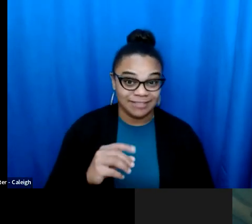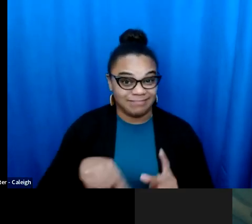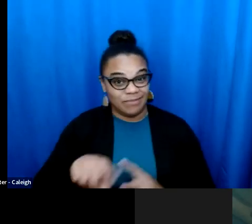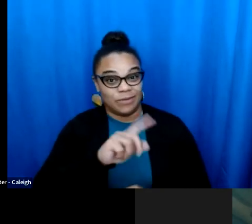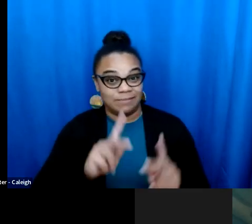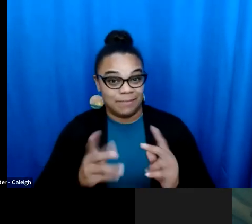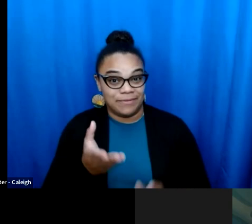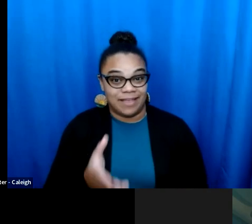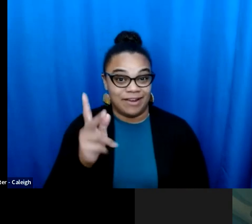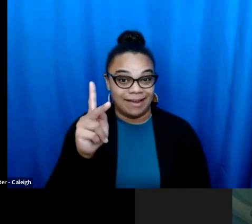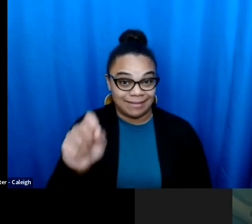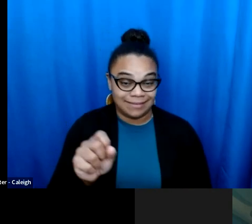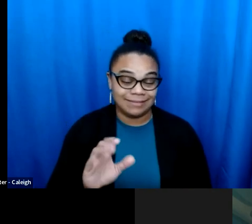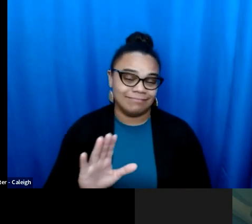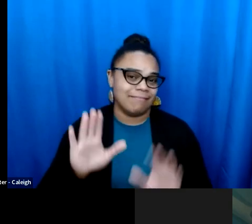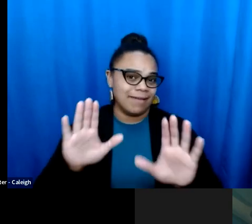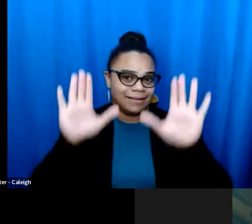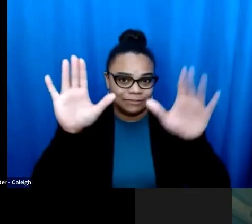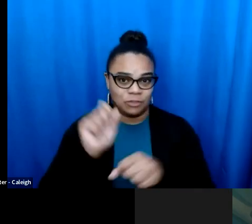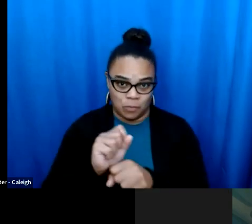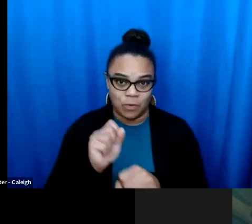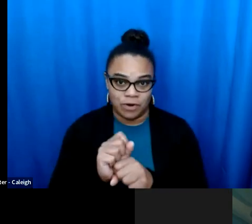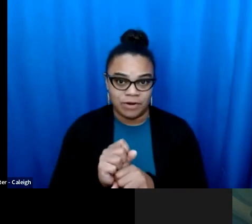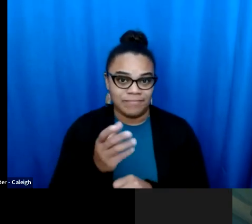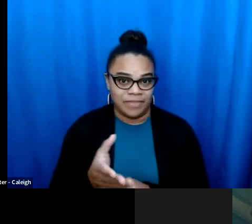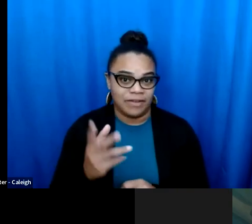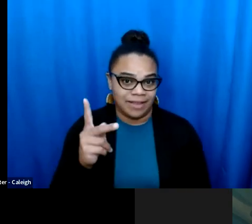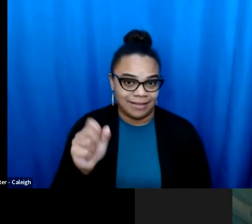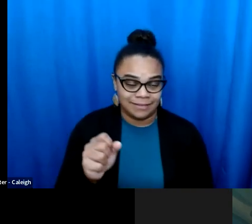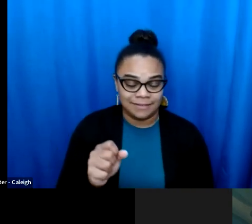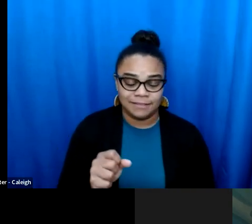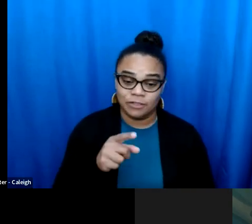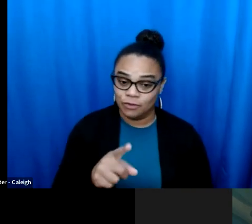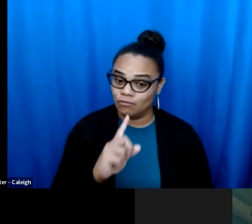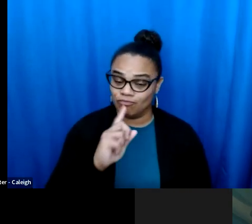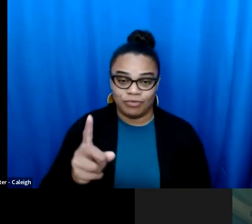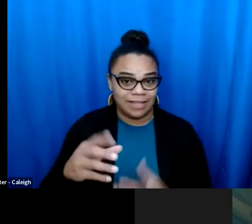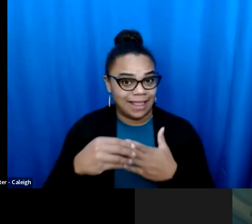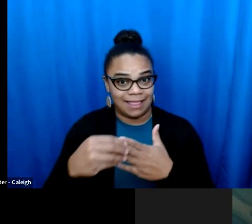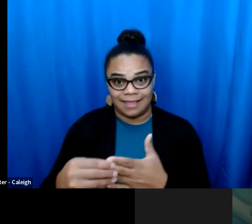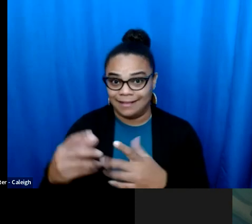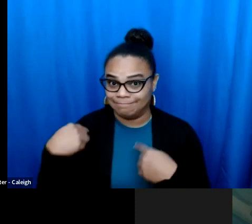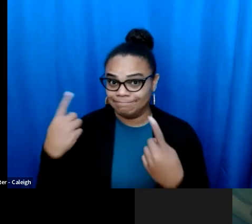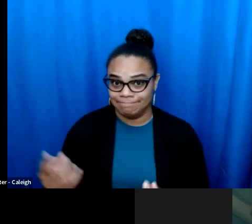own light. Micah thank you so much for sharing with us the experience of people in Kansas, for just